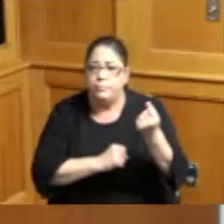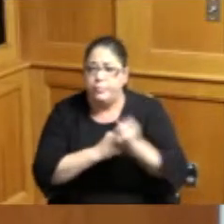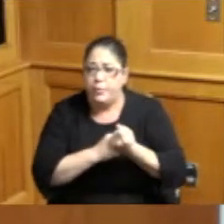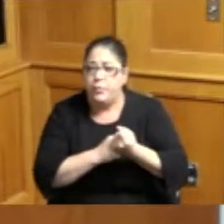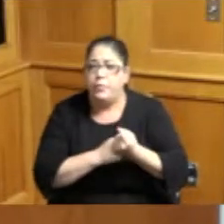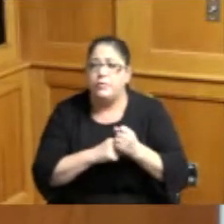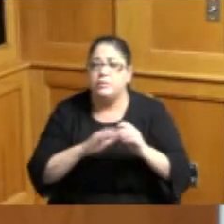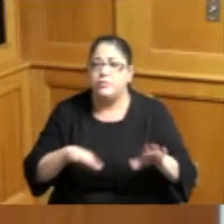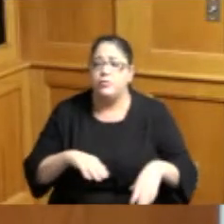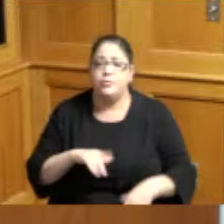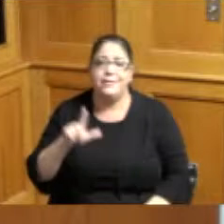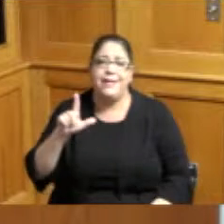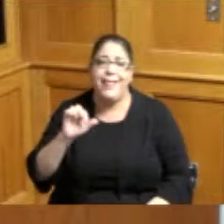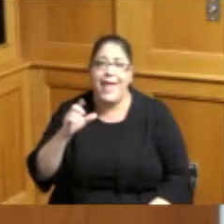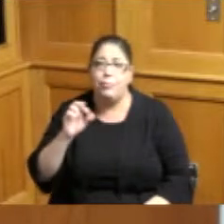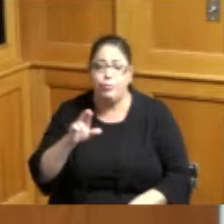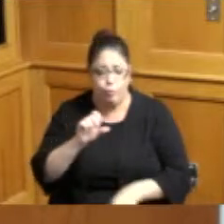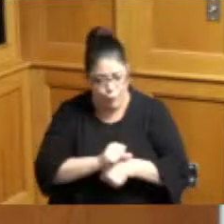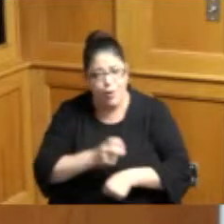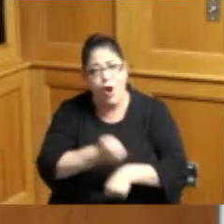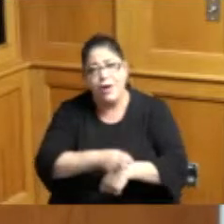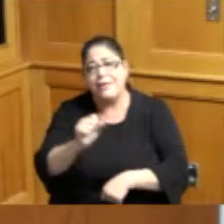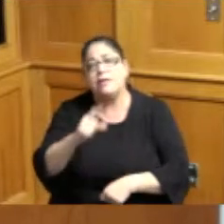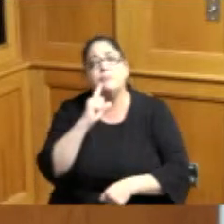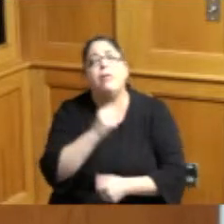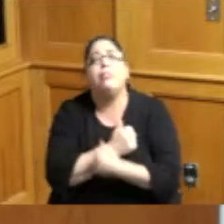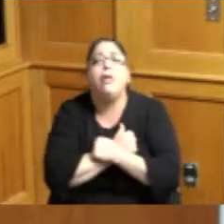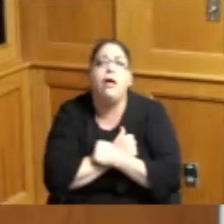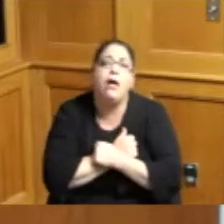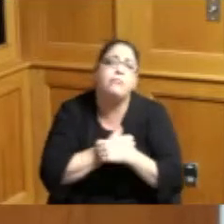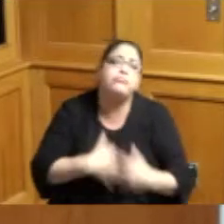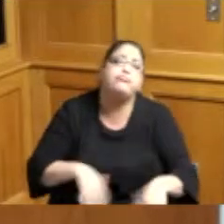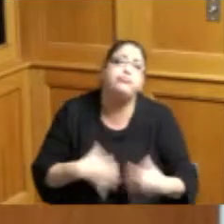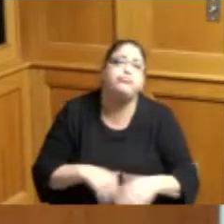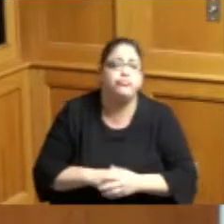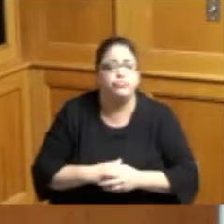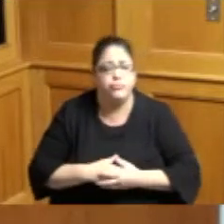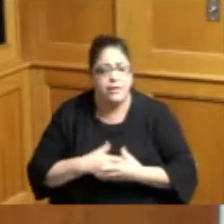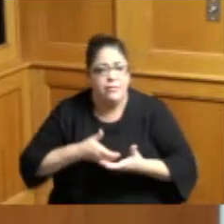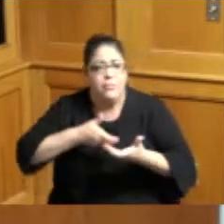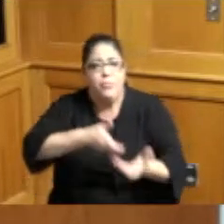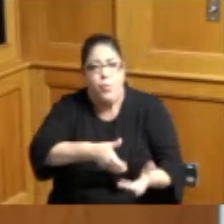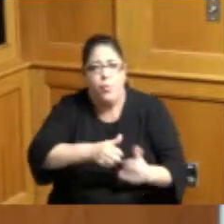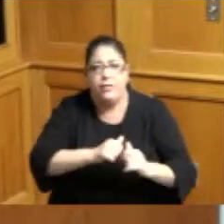a labor of love so to be able to have supports that come in directly impact their lives and the